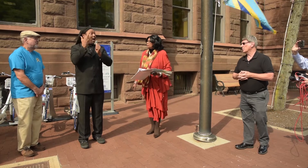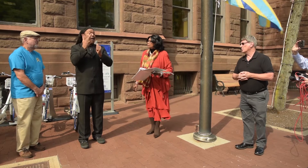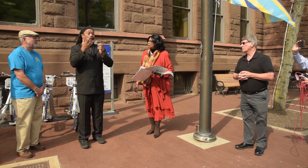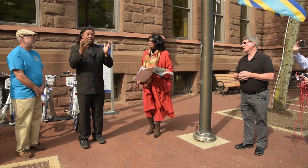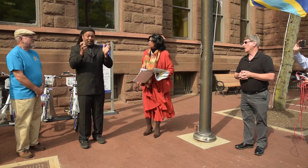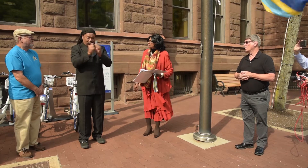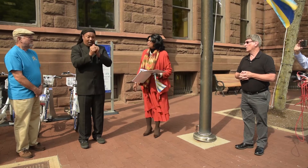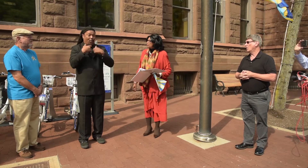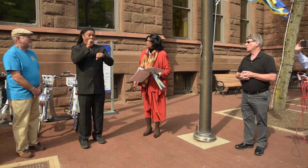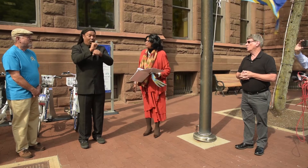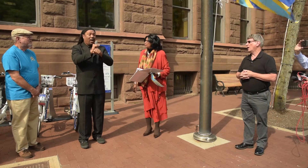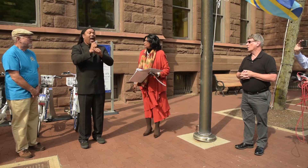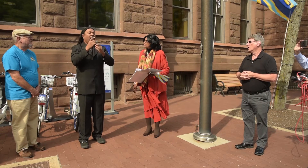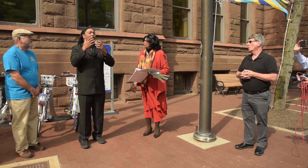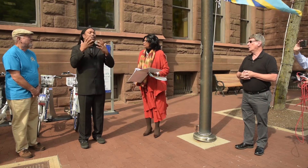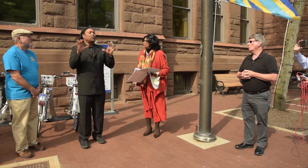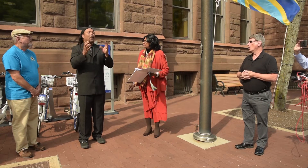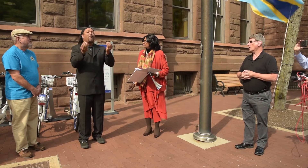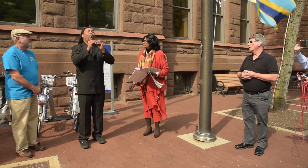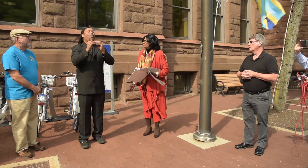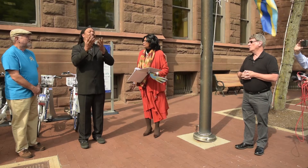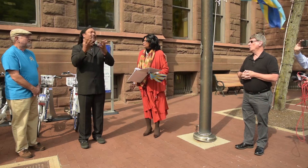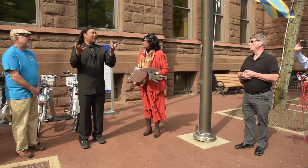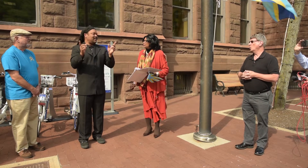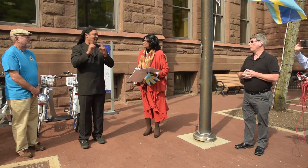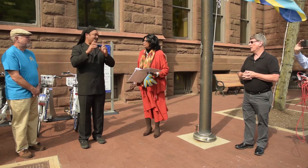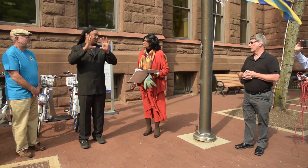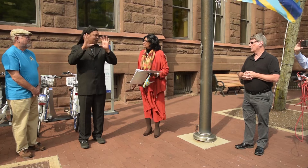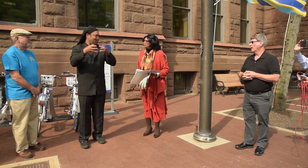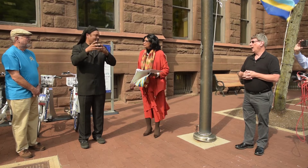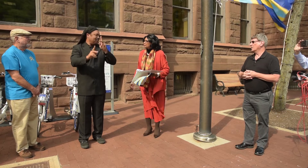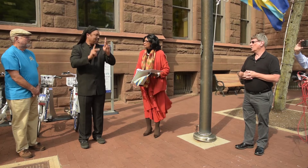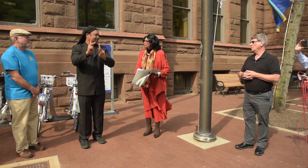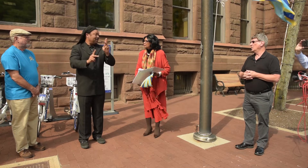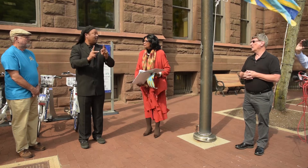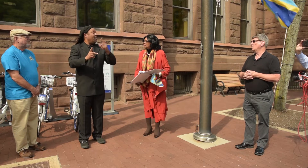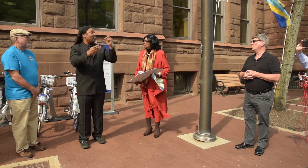together because together we can work to do more things together as a community of people.